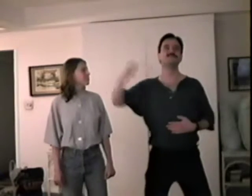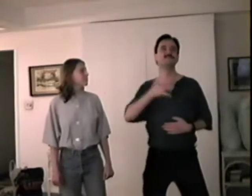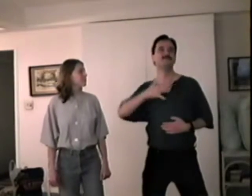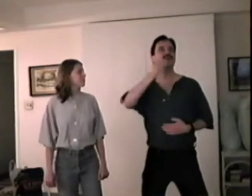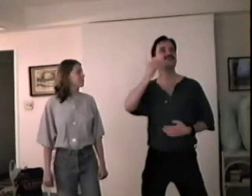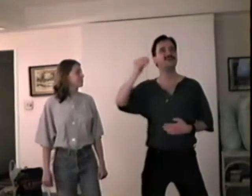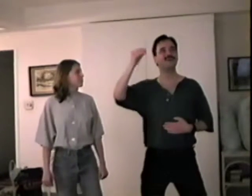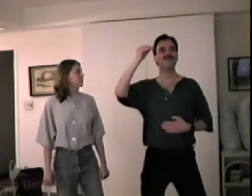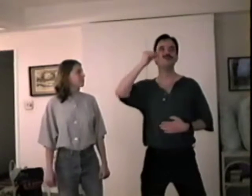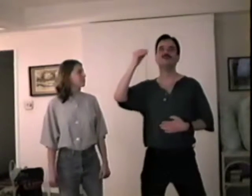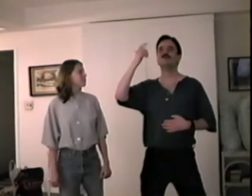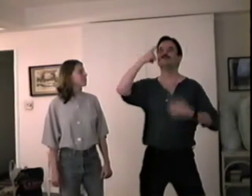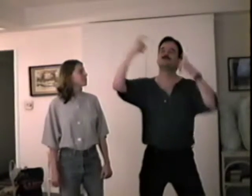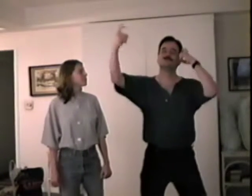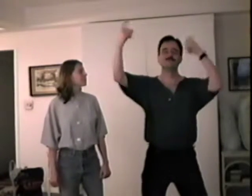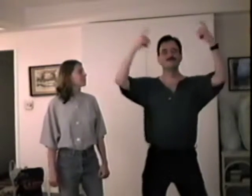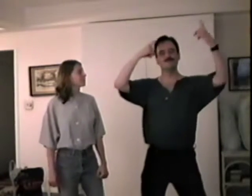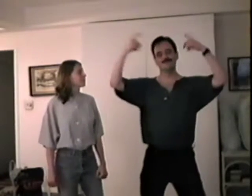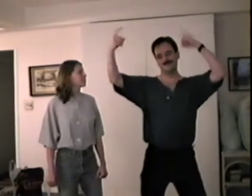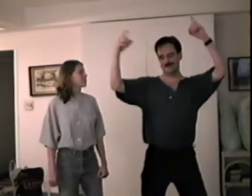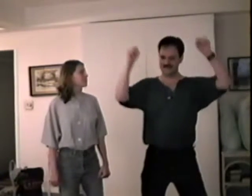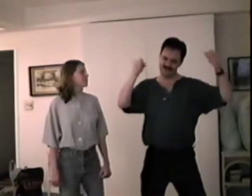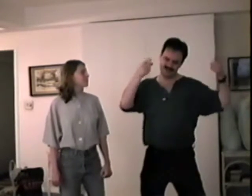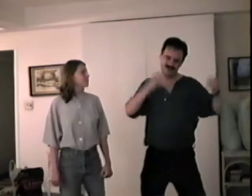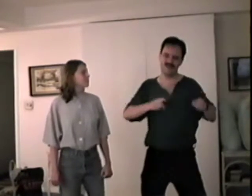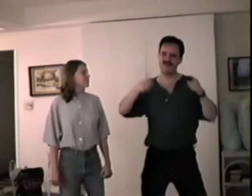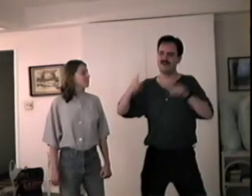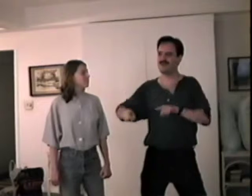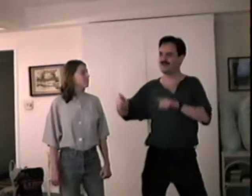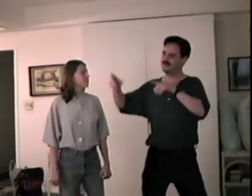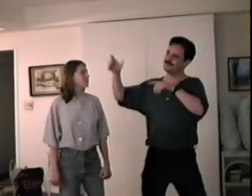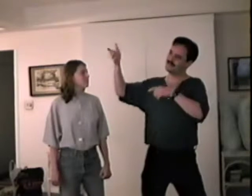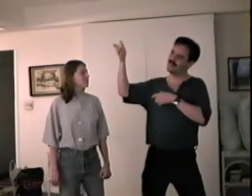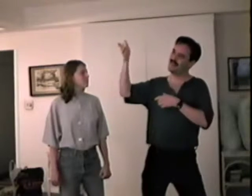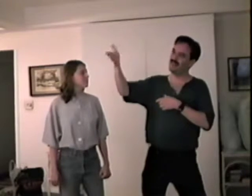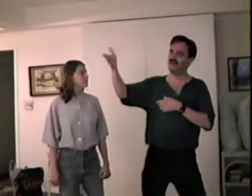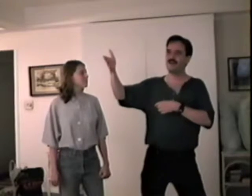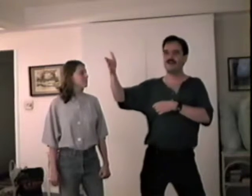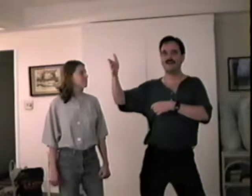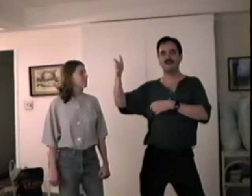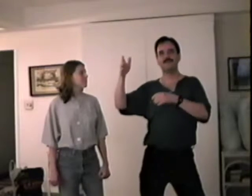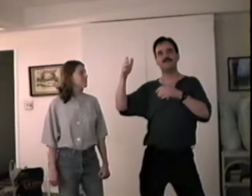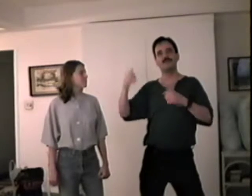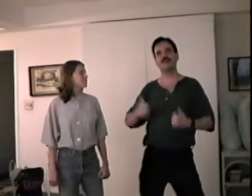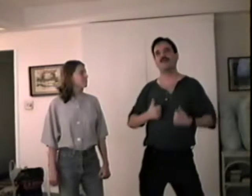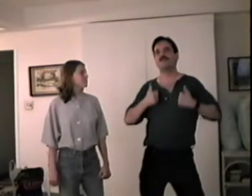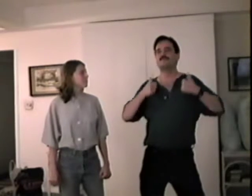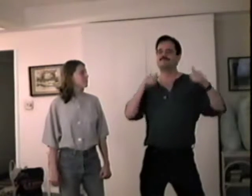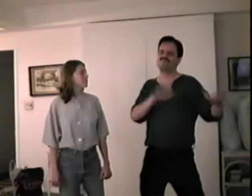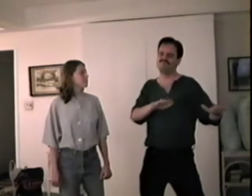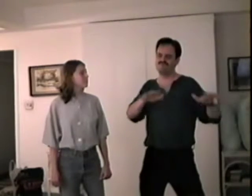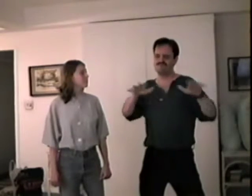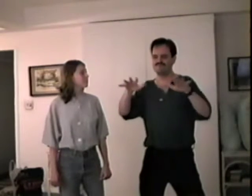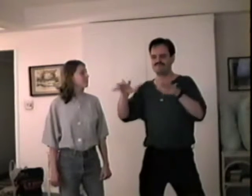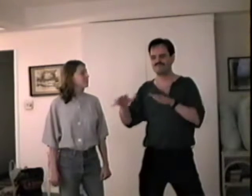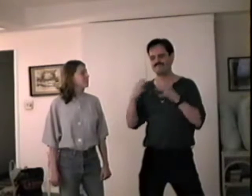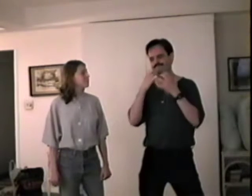And that's my home where dreams are born, And time is never planned.